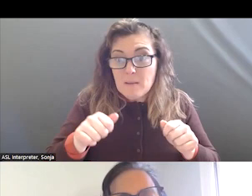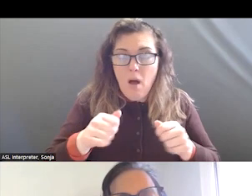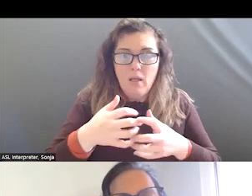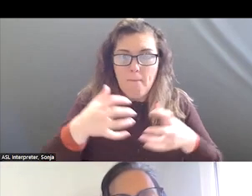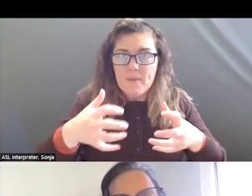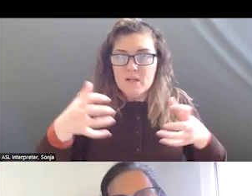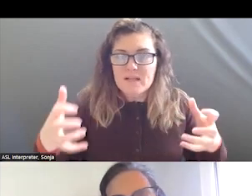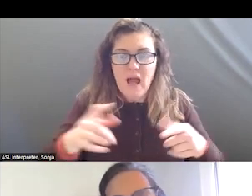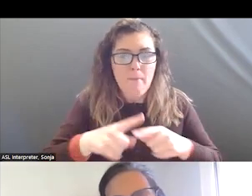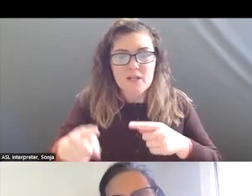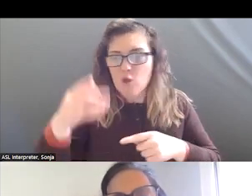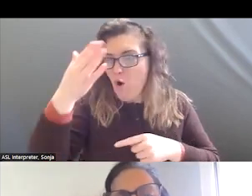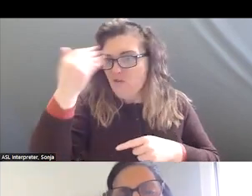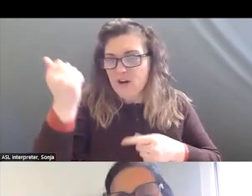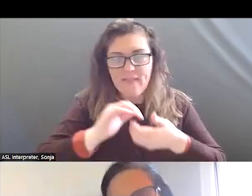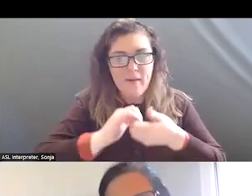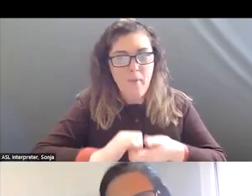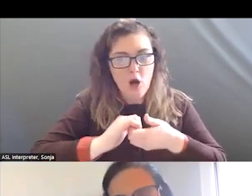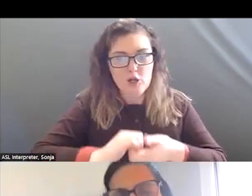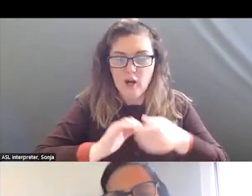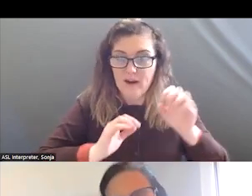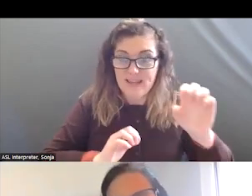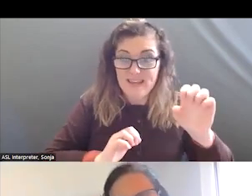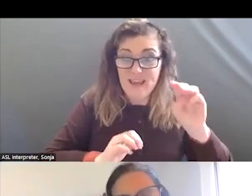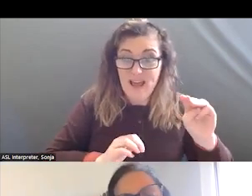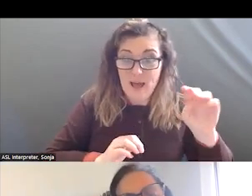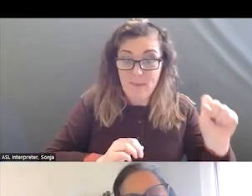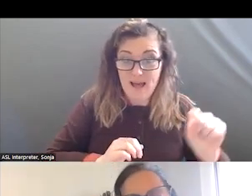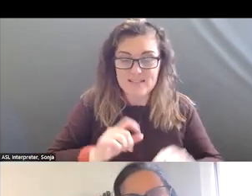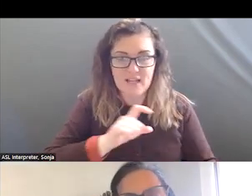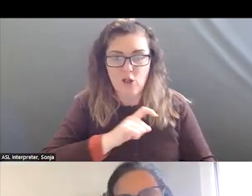FORGETTING OUR PARTNERS EMS AND LAW ENFORCEMENT WHO ARE INVOLVED